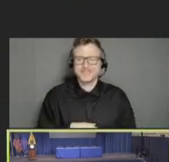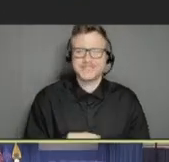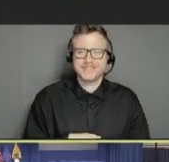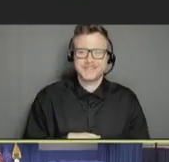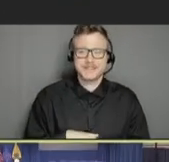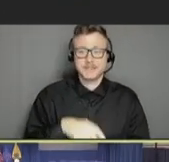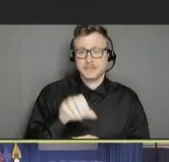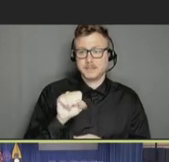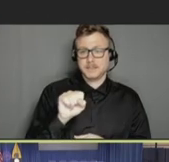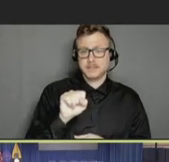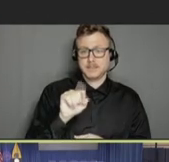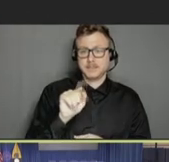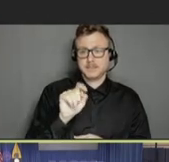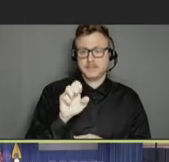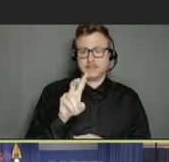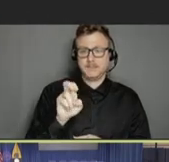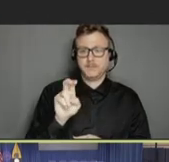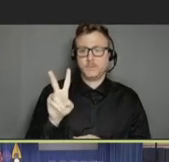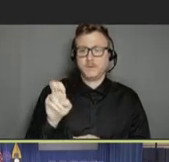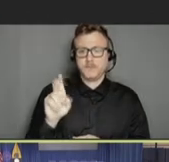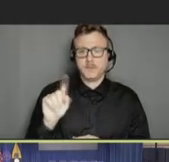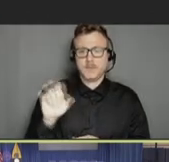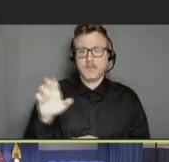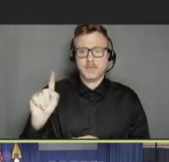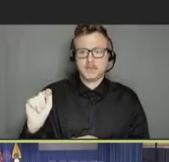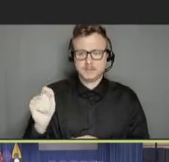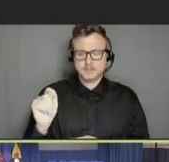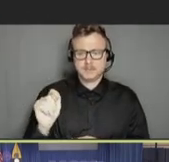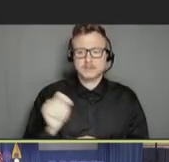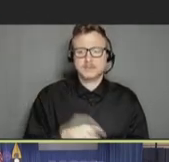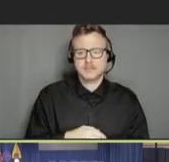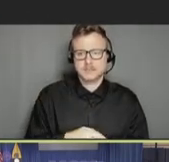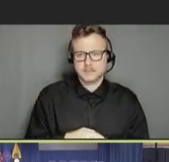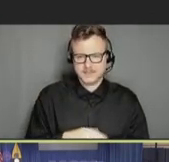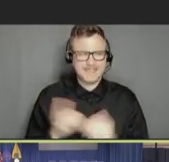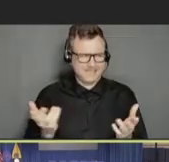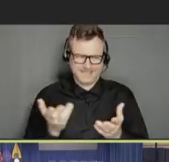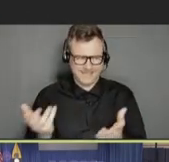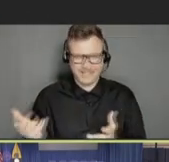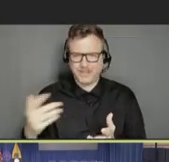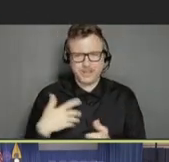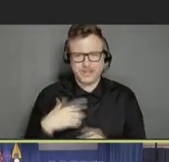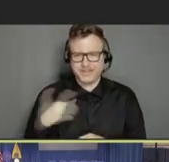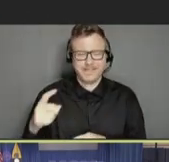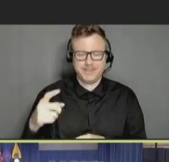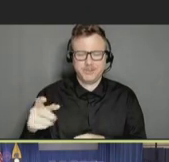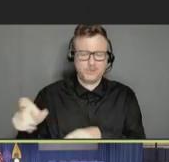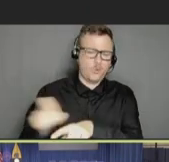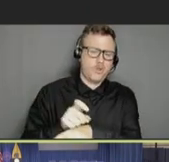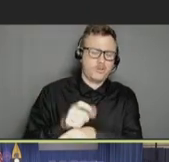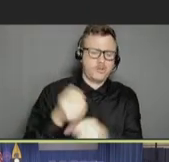Ann Aikin: Good morning. Steve Rinderknecht? He's here. He's just calling in. Rob Schechter?